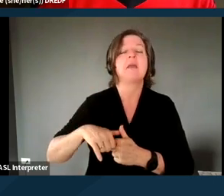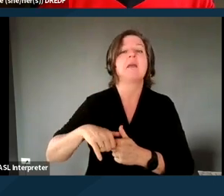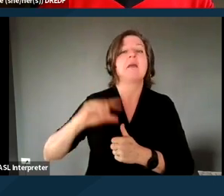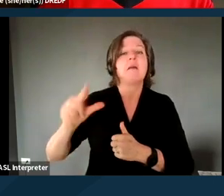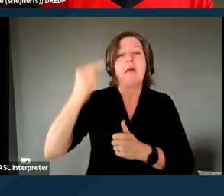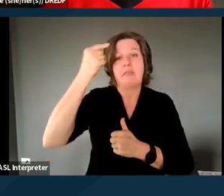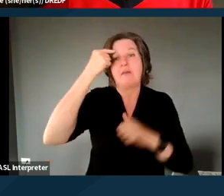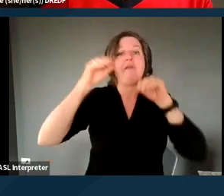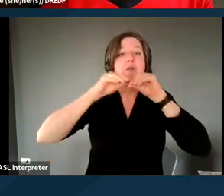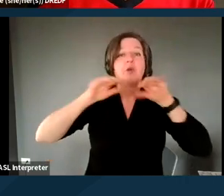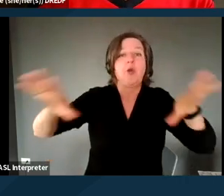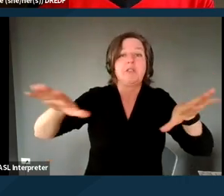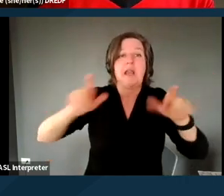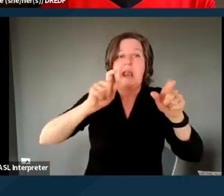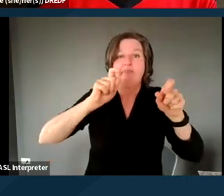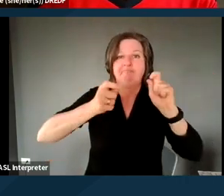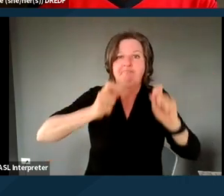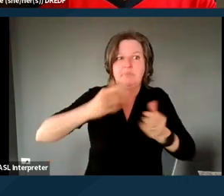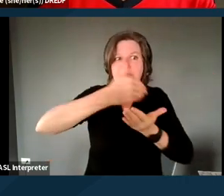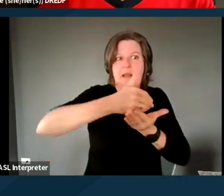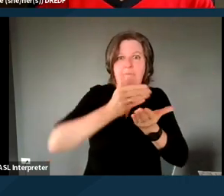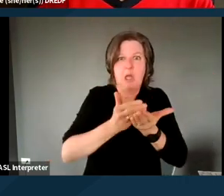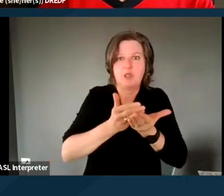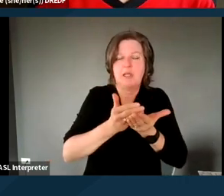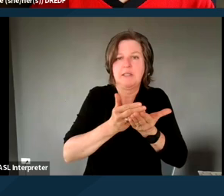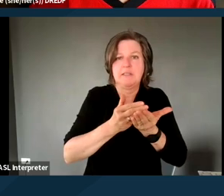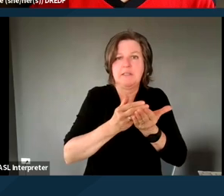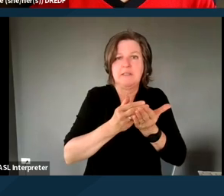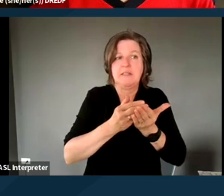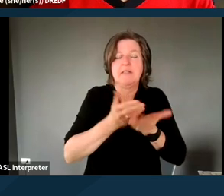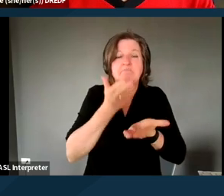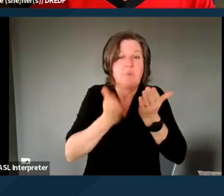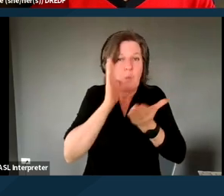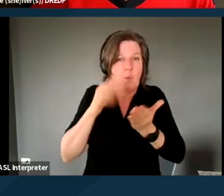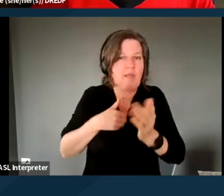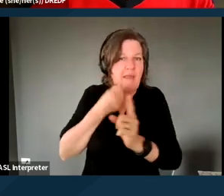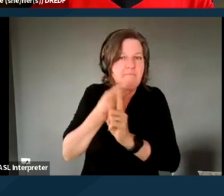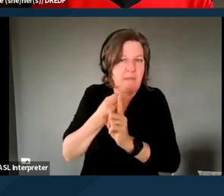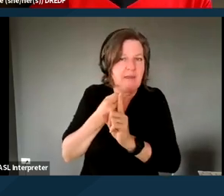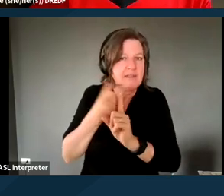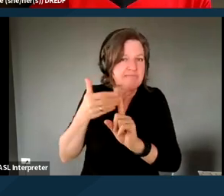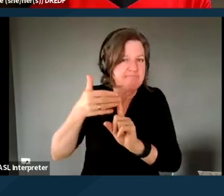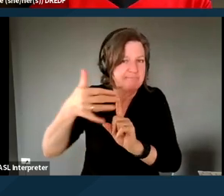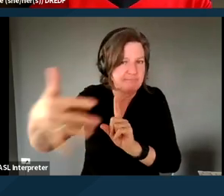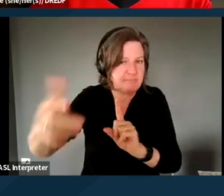and some, there is probably some impact from there, but it's not finalized yet,